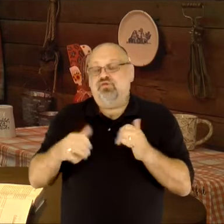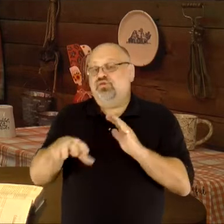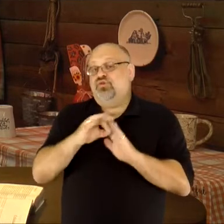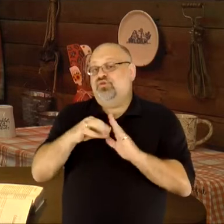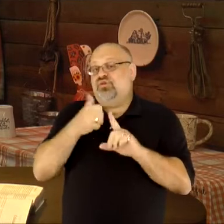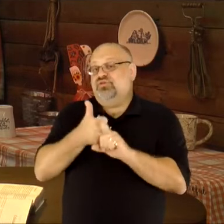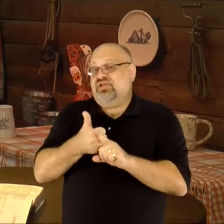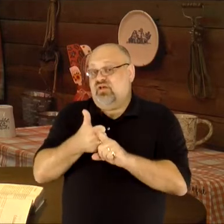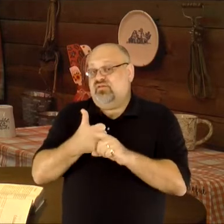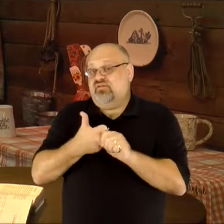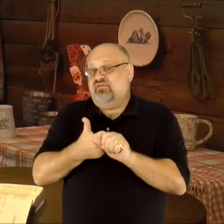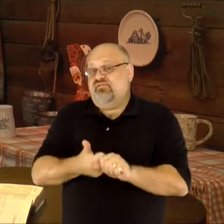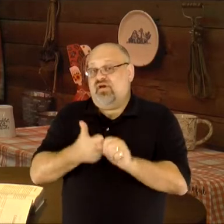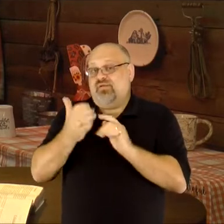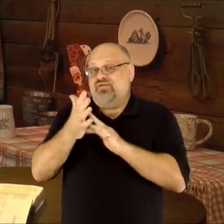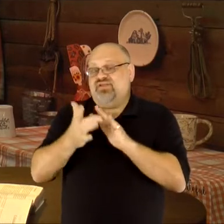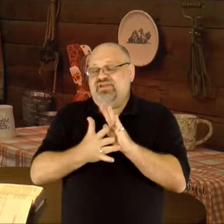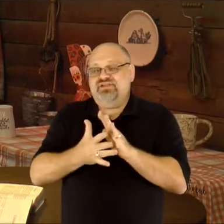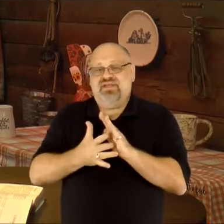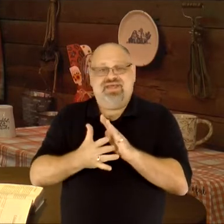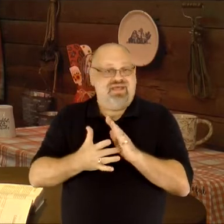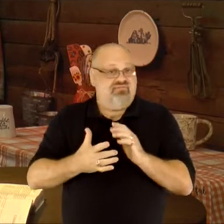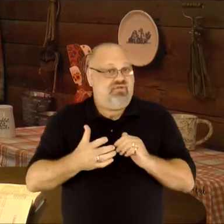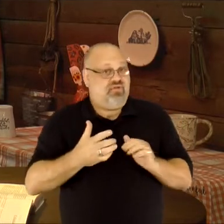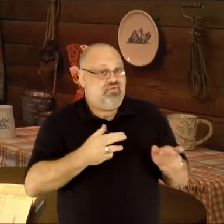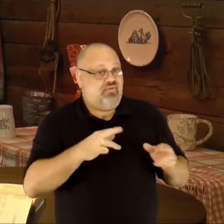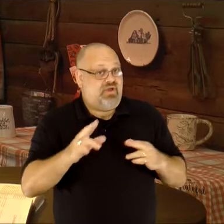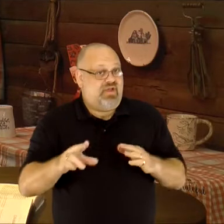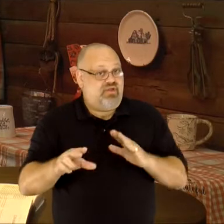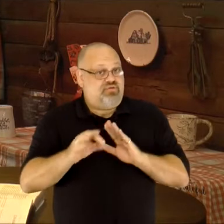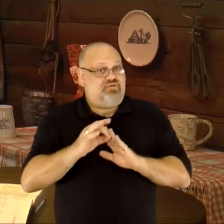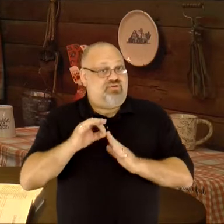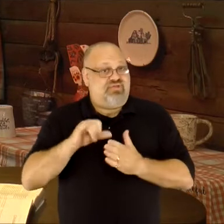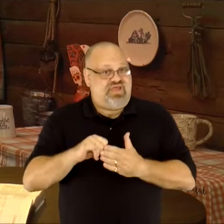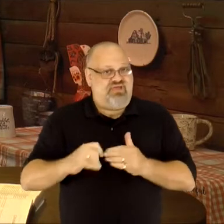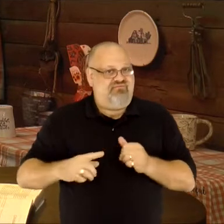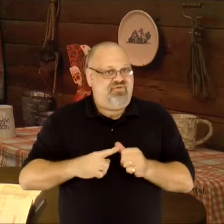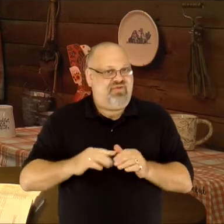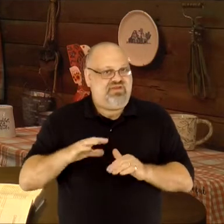right now–to choose for yourself to follow Jesus. If you're ready to make that choice and take that